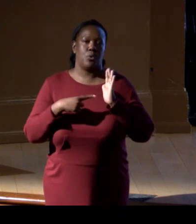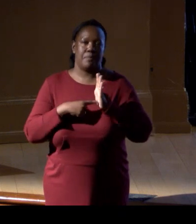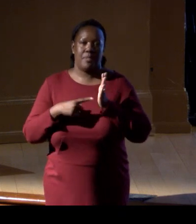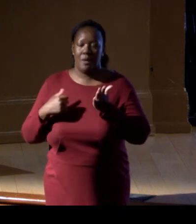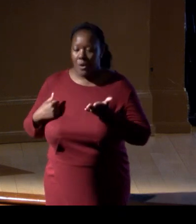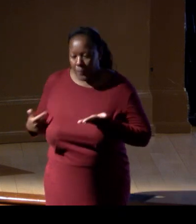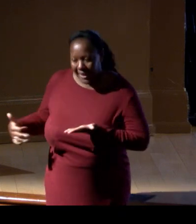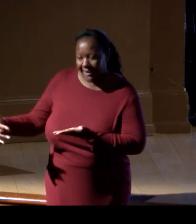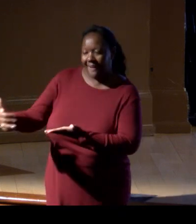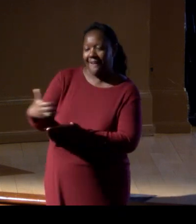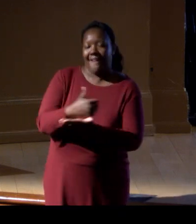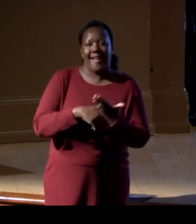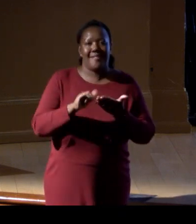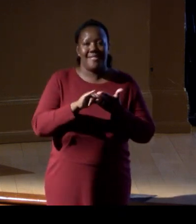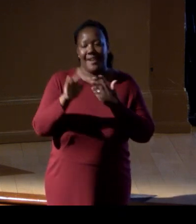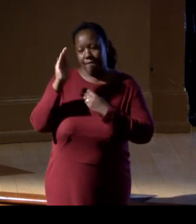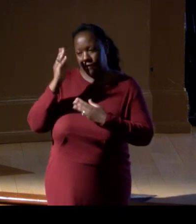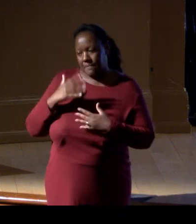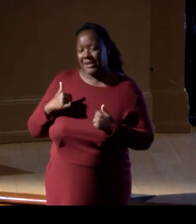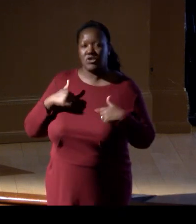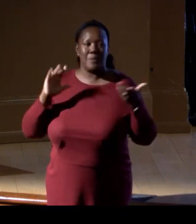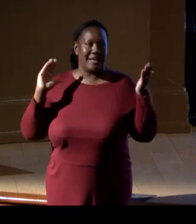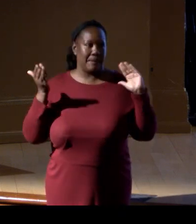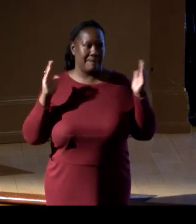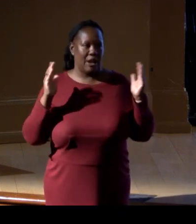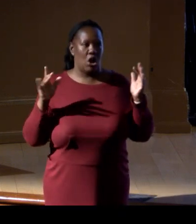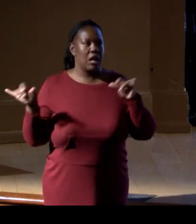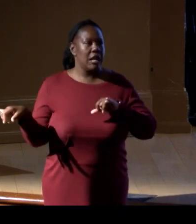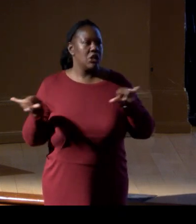and we compare it, like it was said by my fellow panelist,